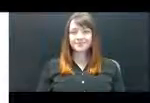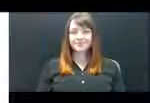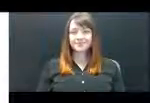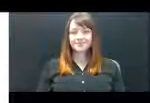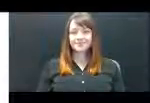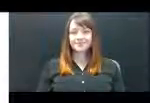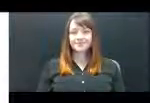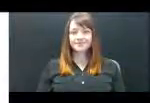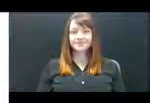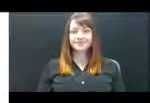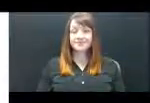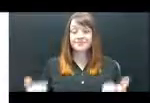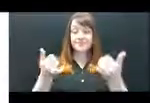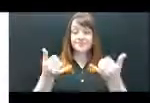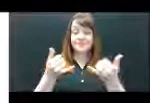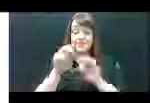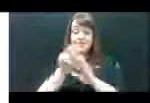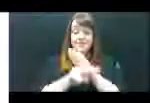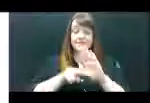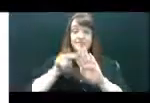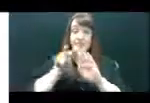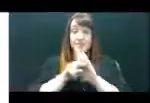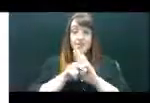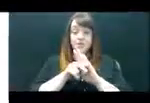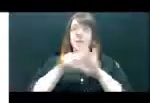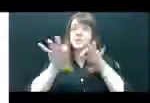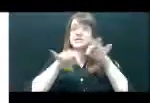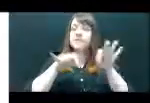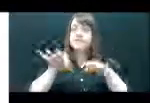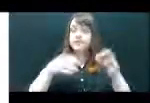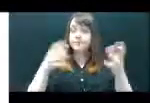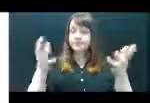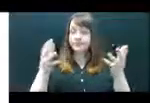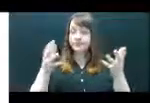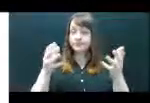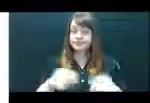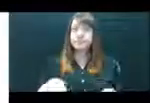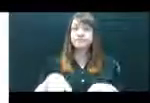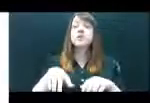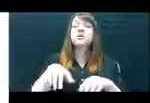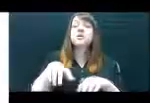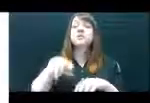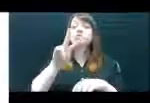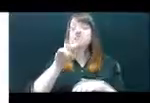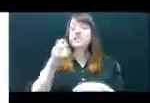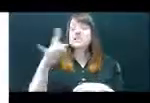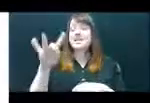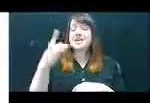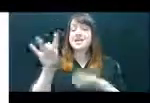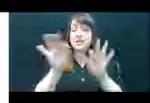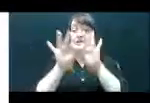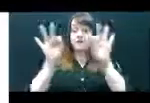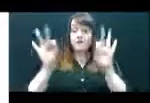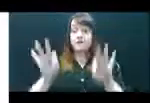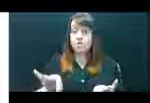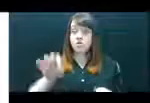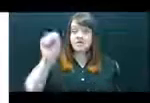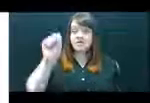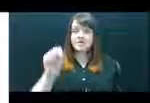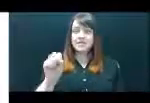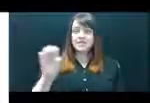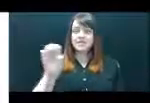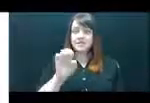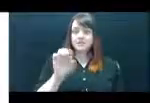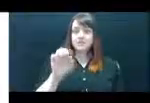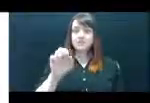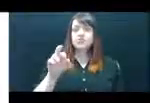This video will give instructions on how to fill out the 2018 Southeast Regional Institute